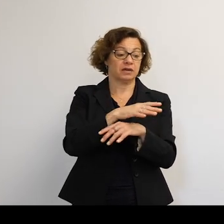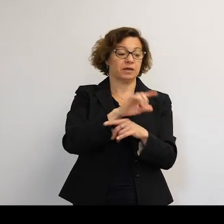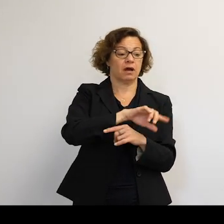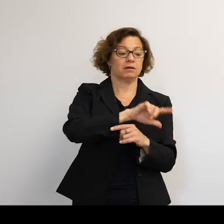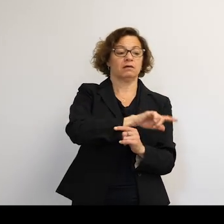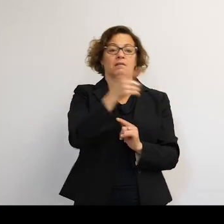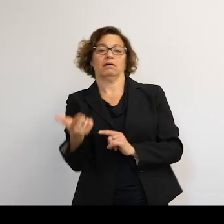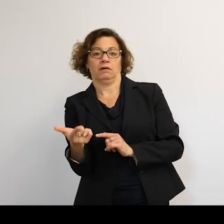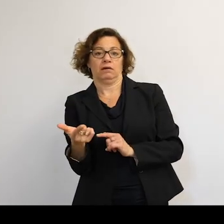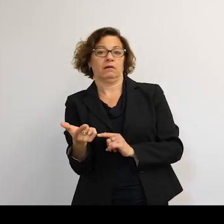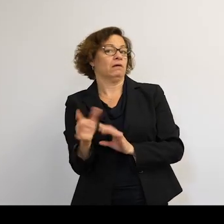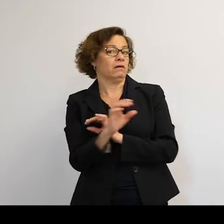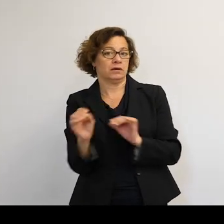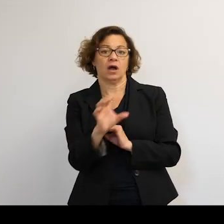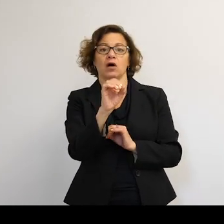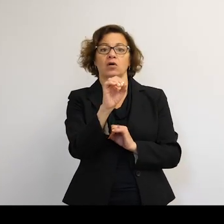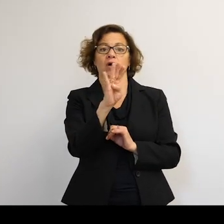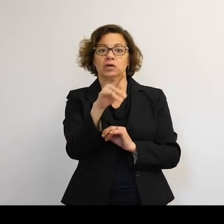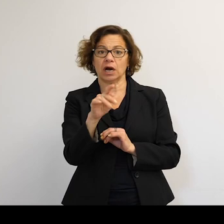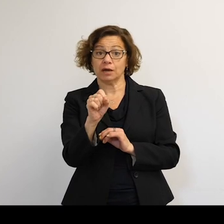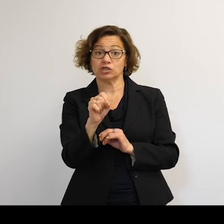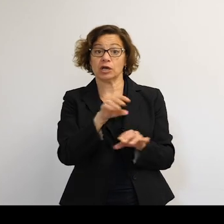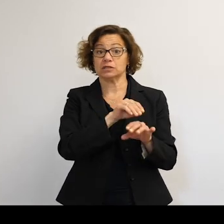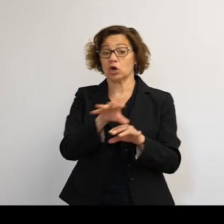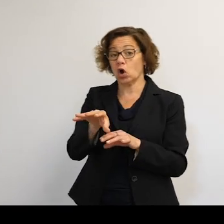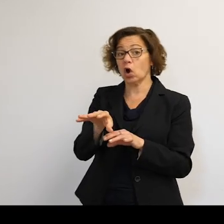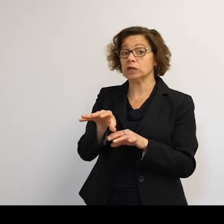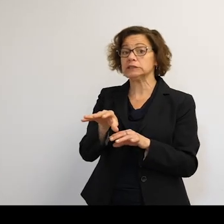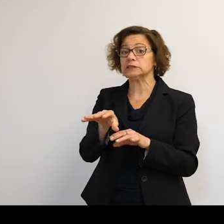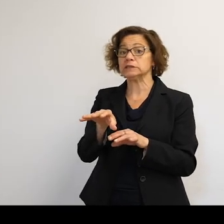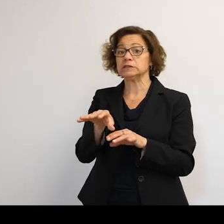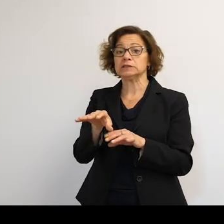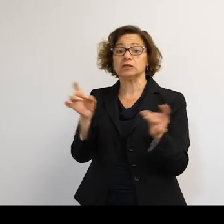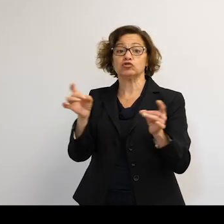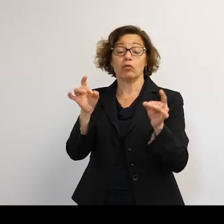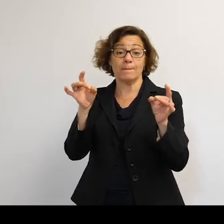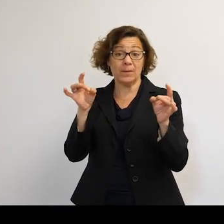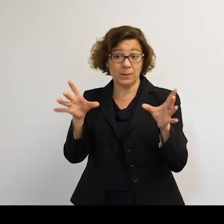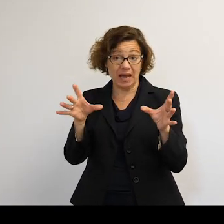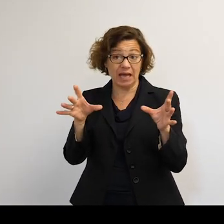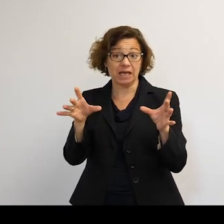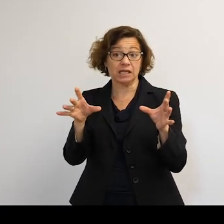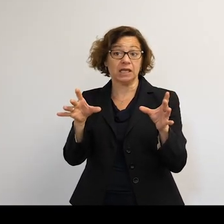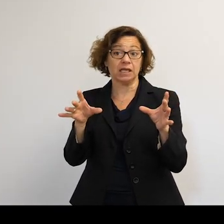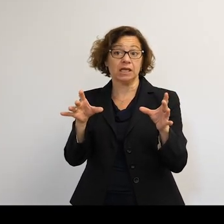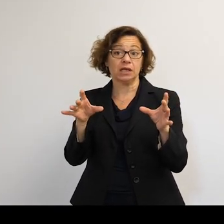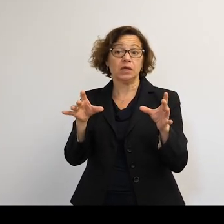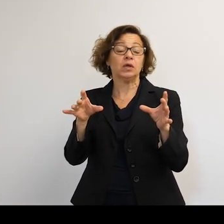There's no real mechanism for these objects to cause-- to dramatically or influence at all these natural occurrences.